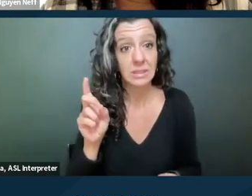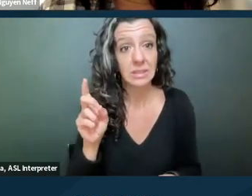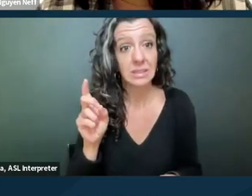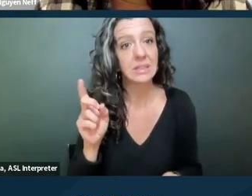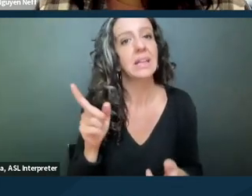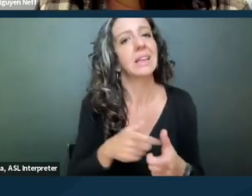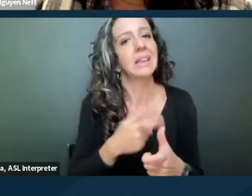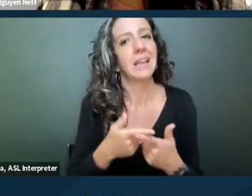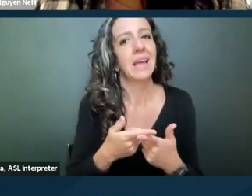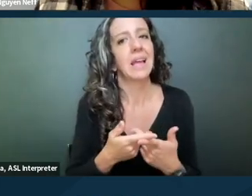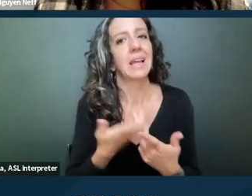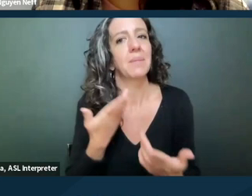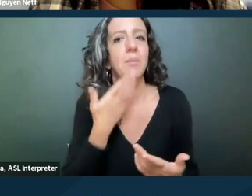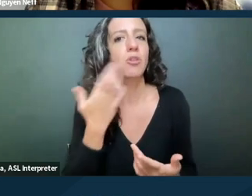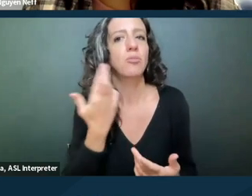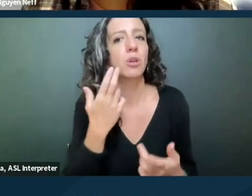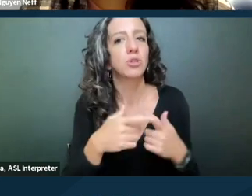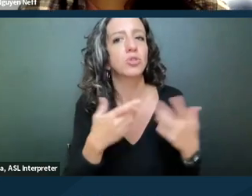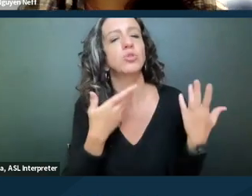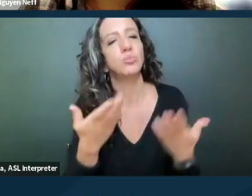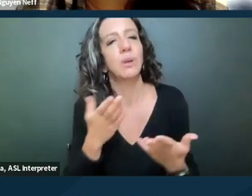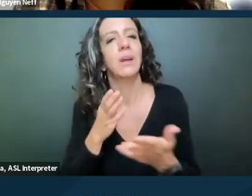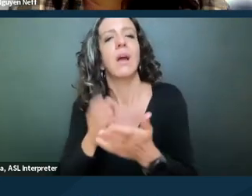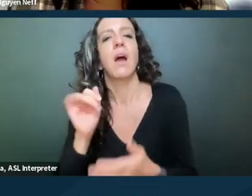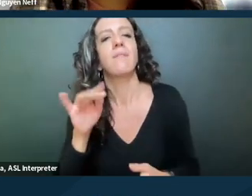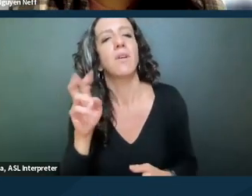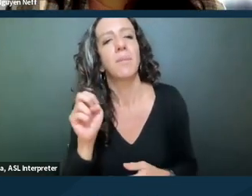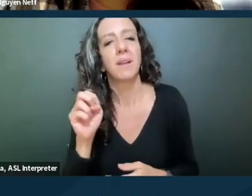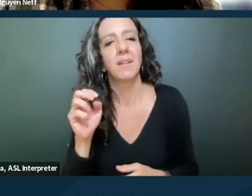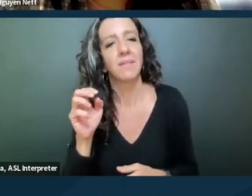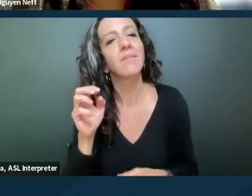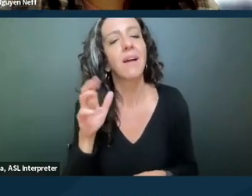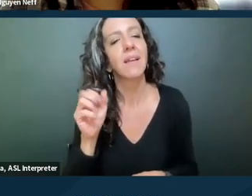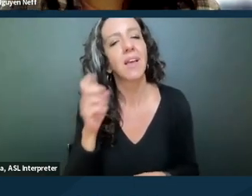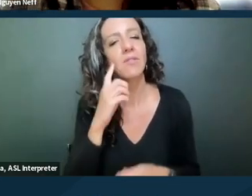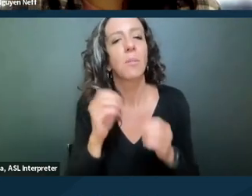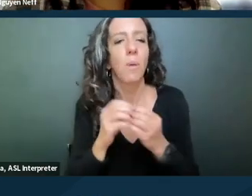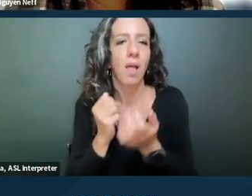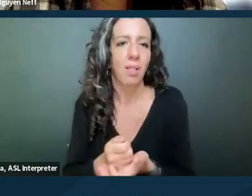that might be a good basis to bring in affirmative case for more relief. But if you don't successfully litigate that in a UD,